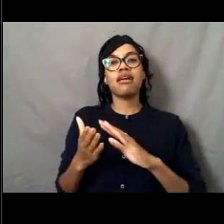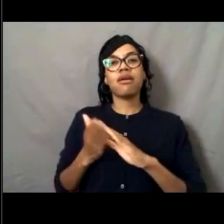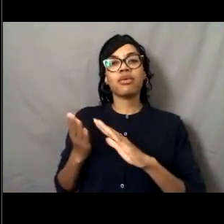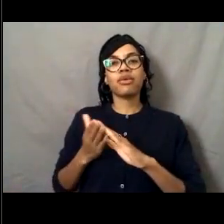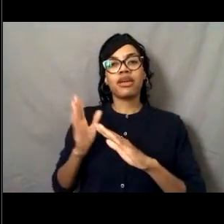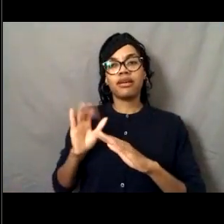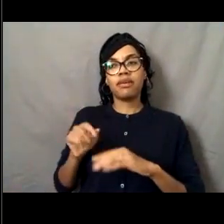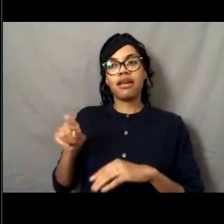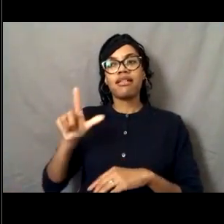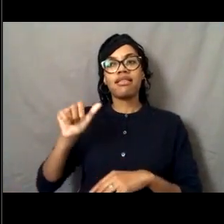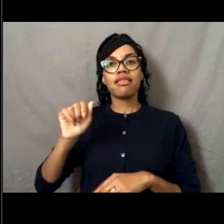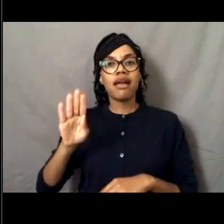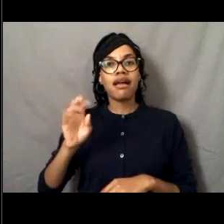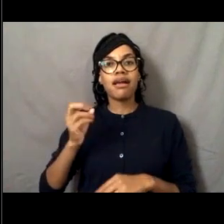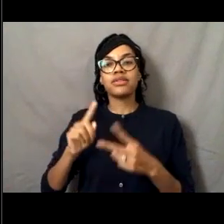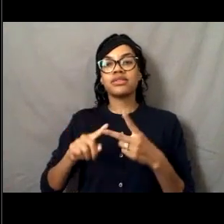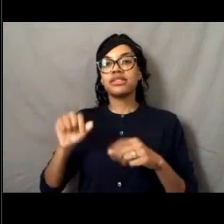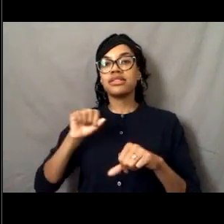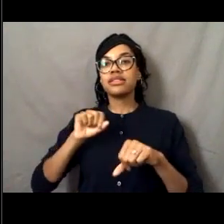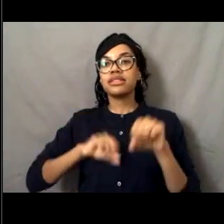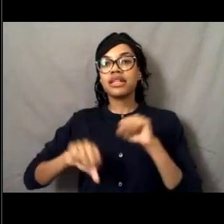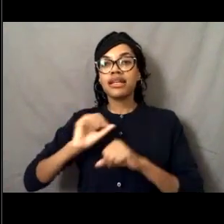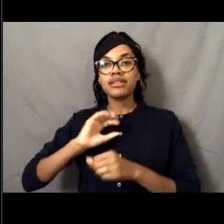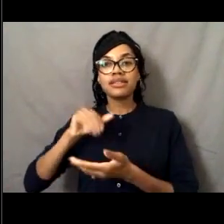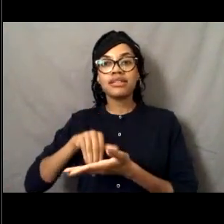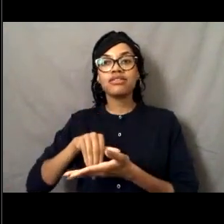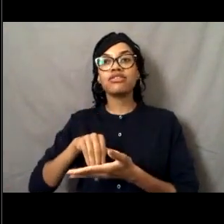They're not operated by the ships.